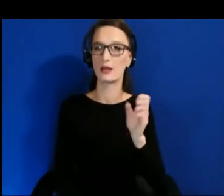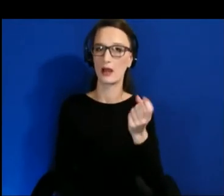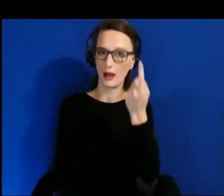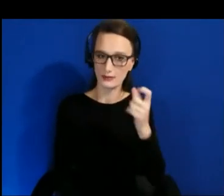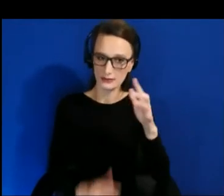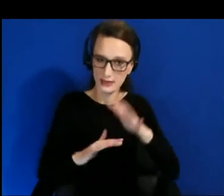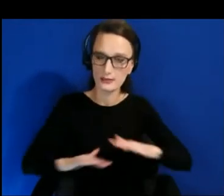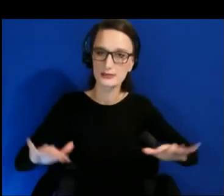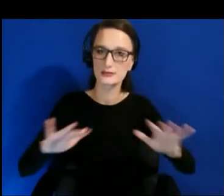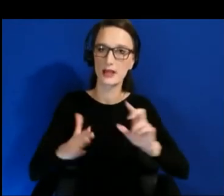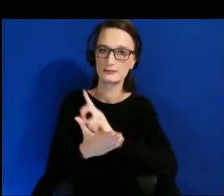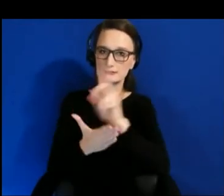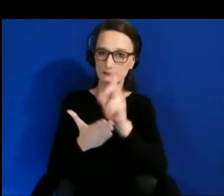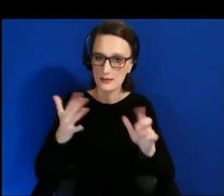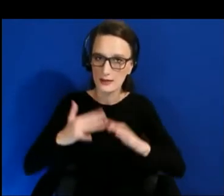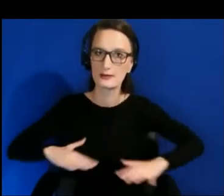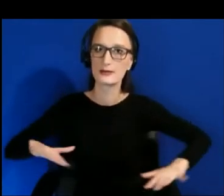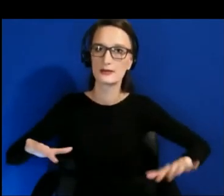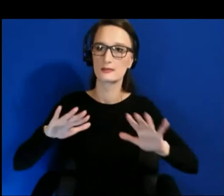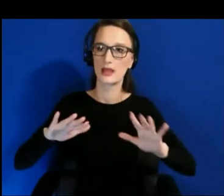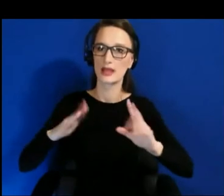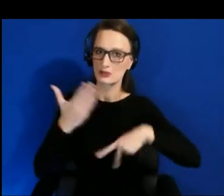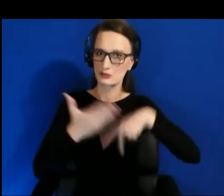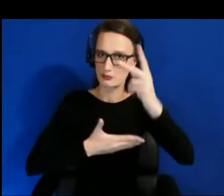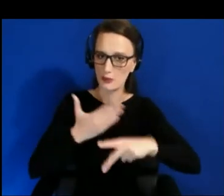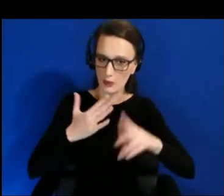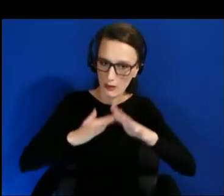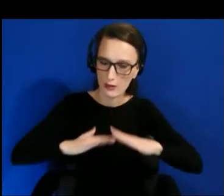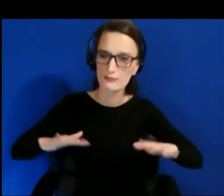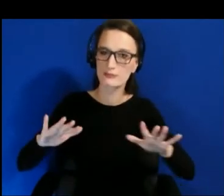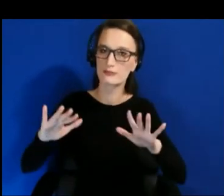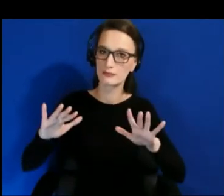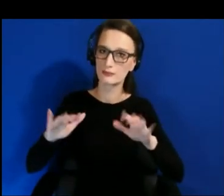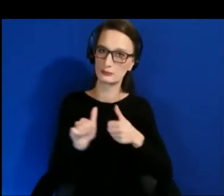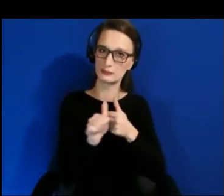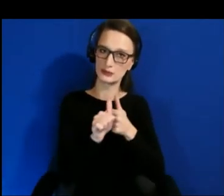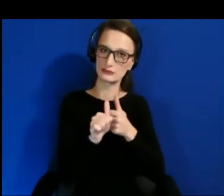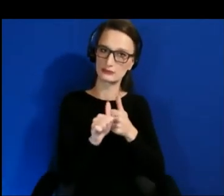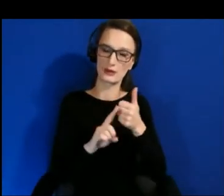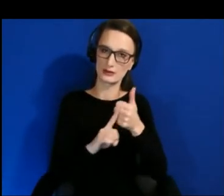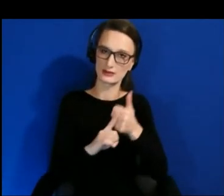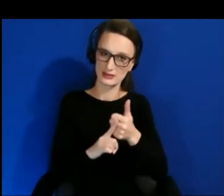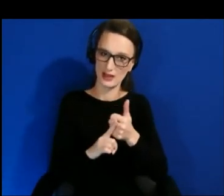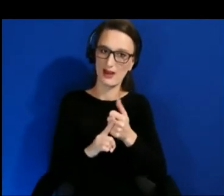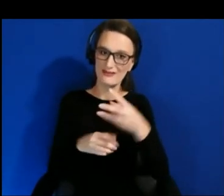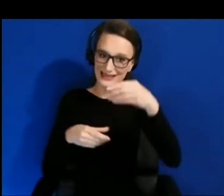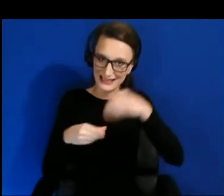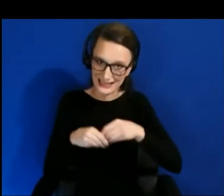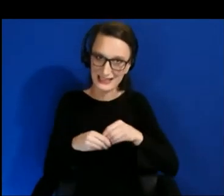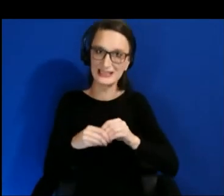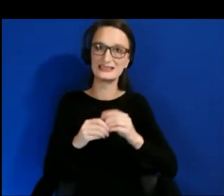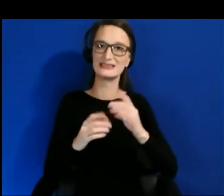space that you take yourself on inside of the virtual environment - does do things like encroach on you, or do you have